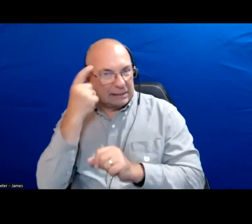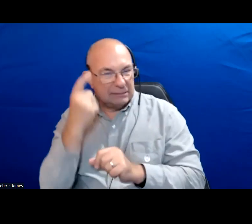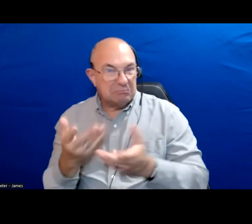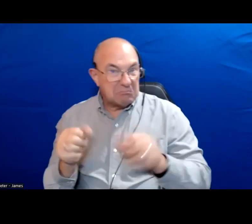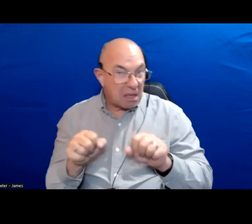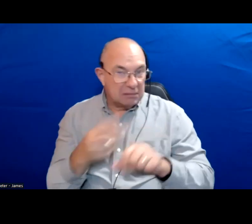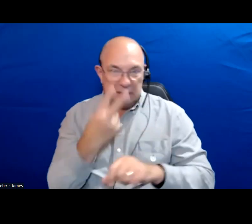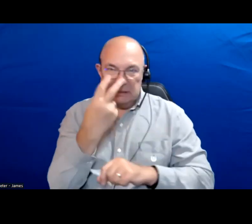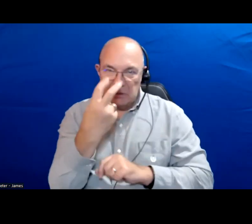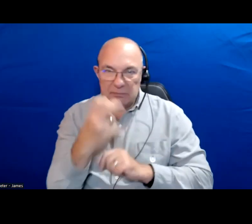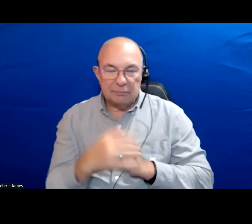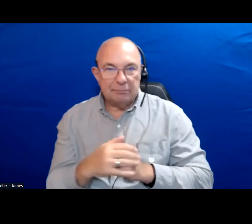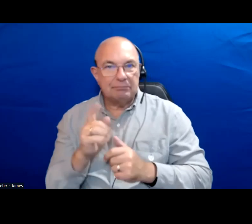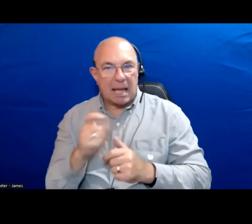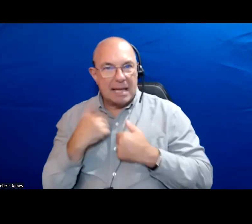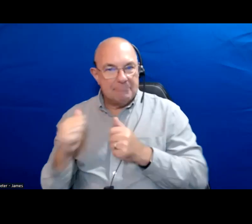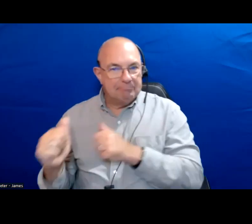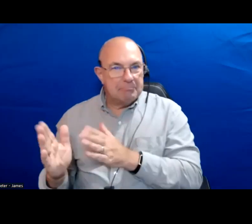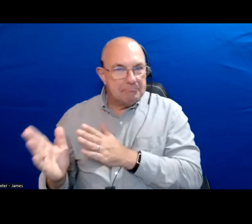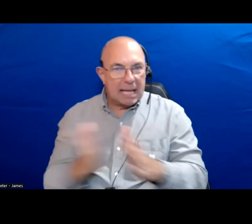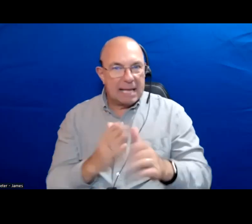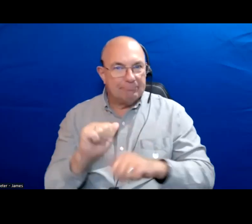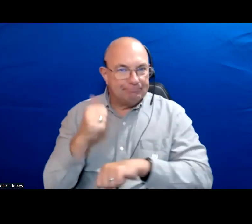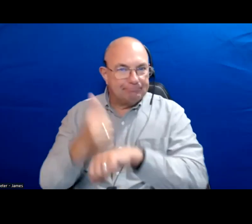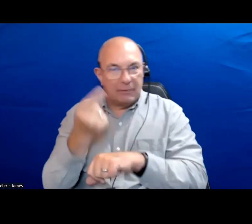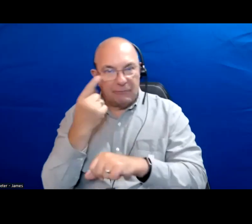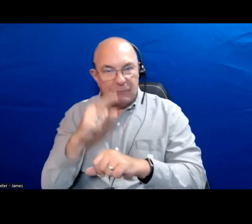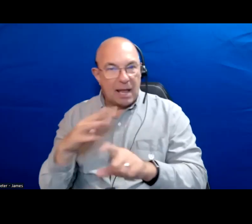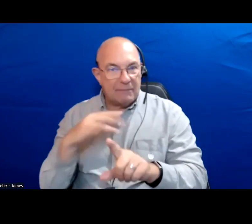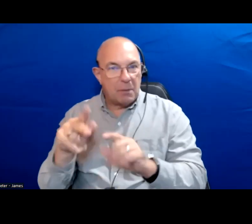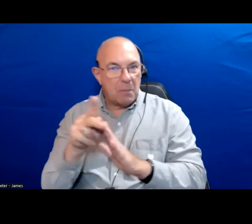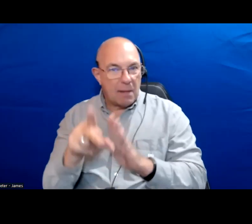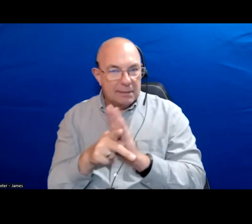Being able to have concrete funds for funding for environmental policies is a really big one.